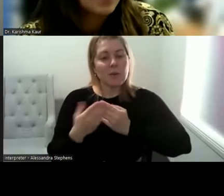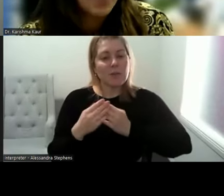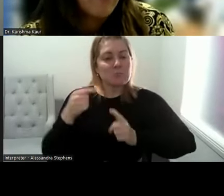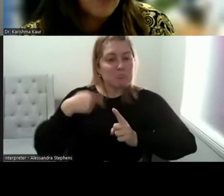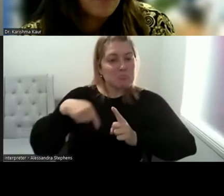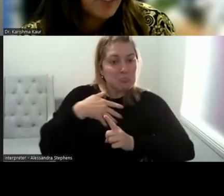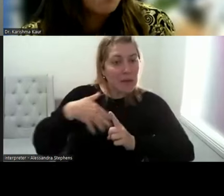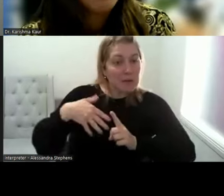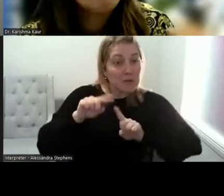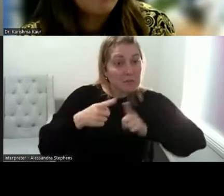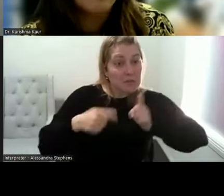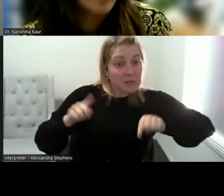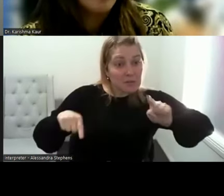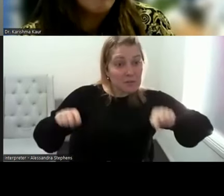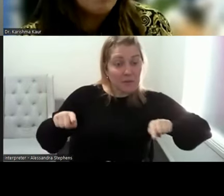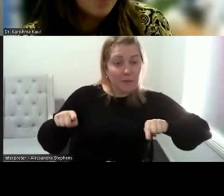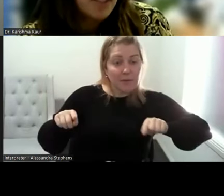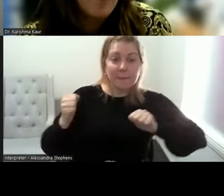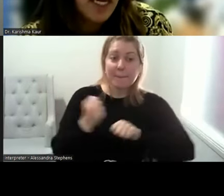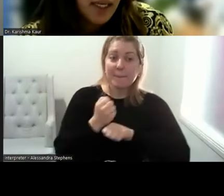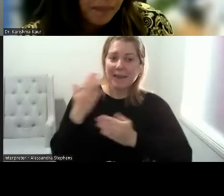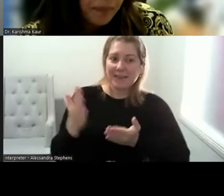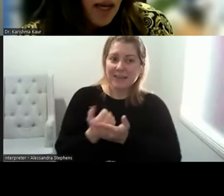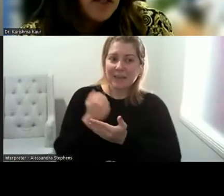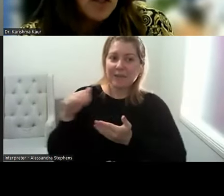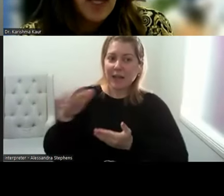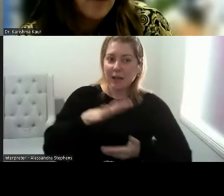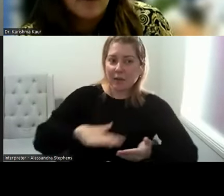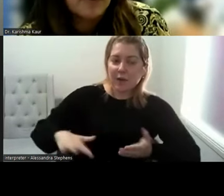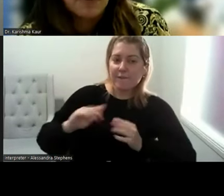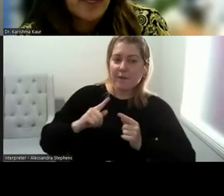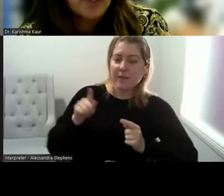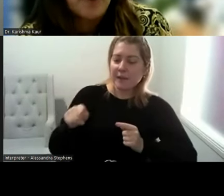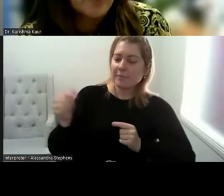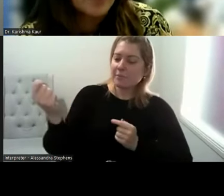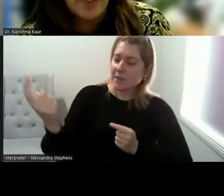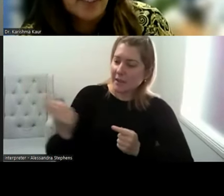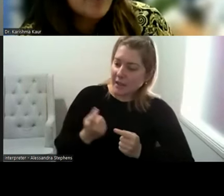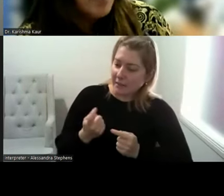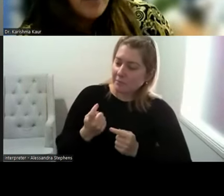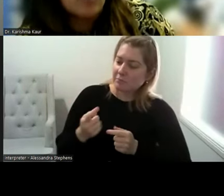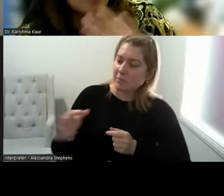a safe space. People feel very comfortable coming in to that kind of space where they say, you know,